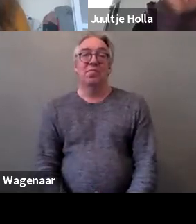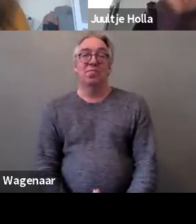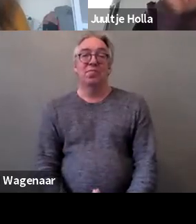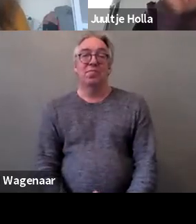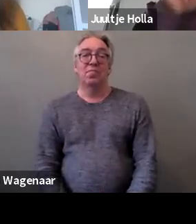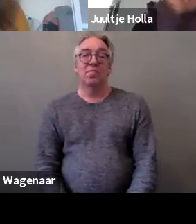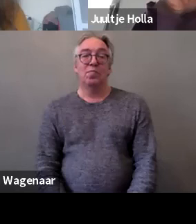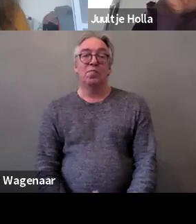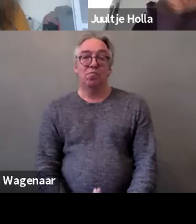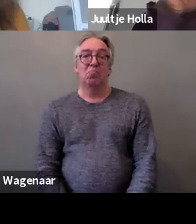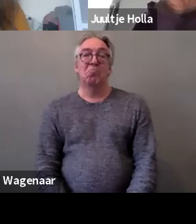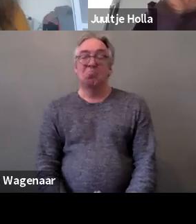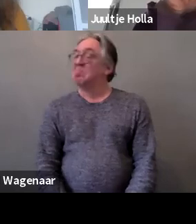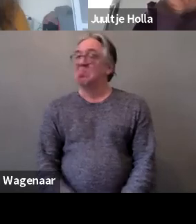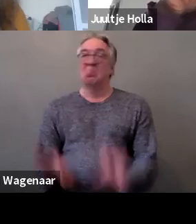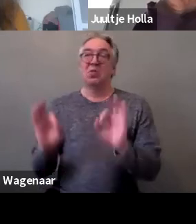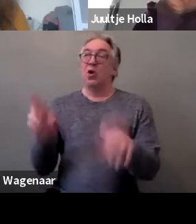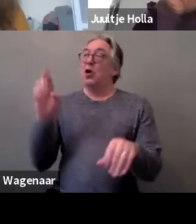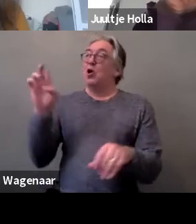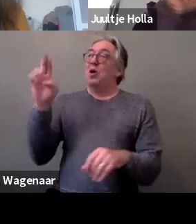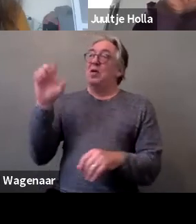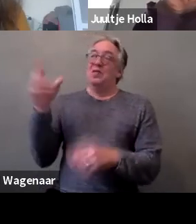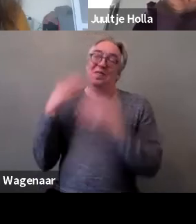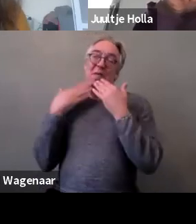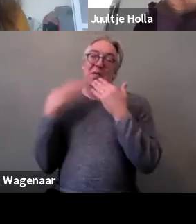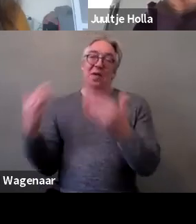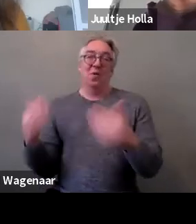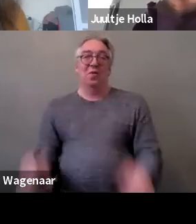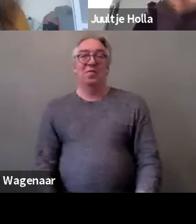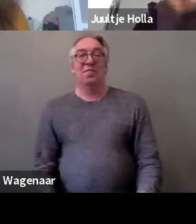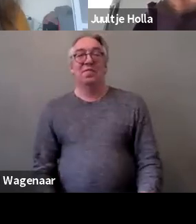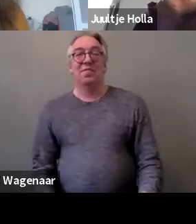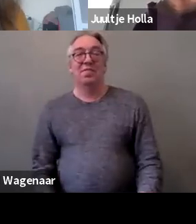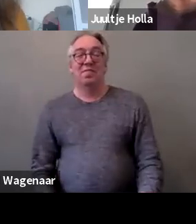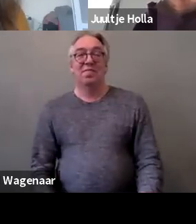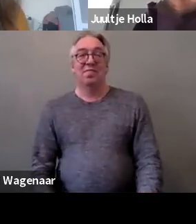Thank you very much, Rachel. I was talking without my mic being on.